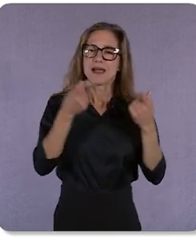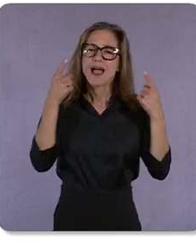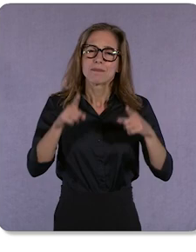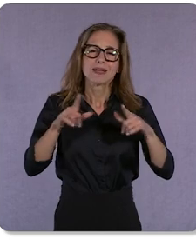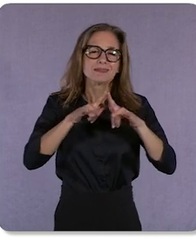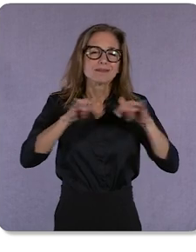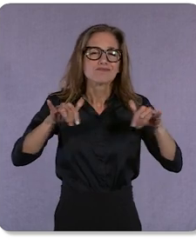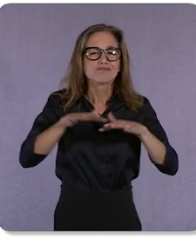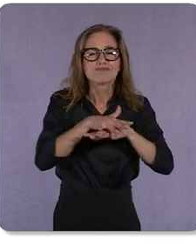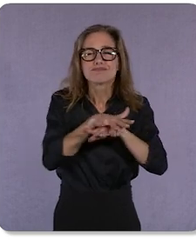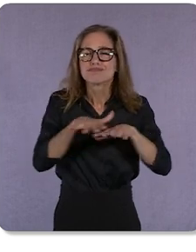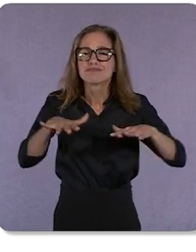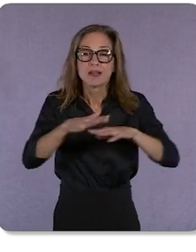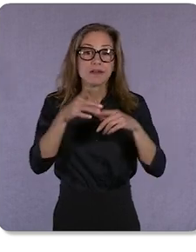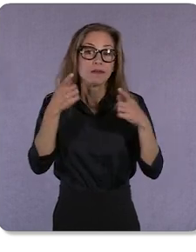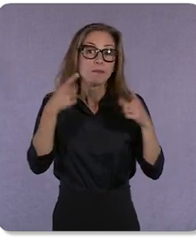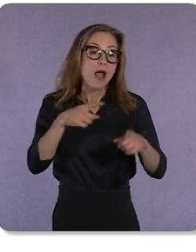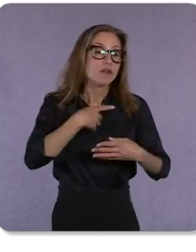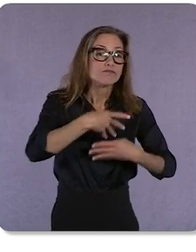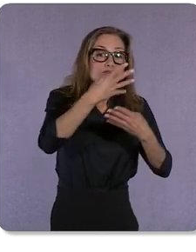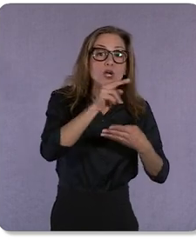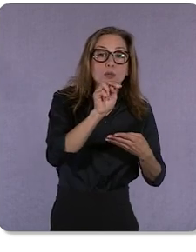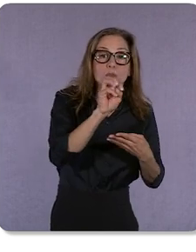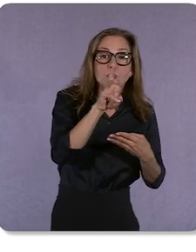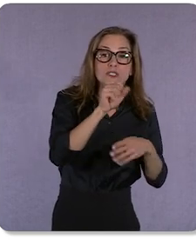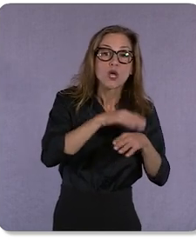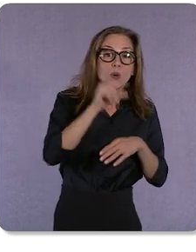we’re scrolling the latest news updates on Google Discover, checking email,